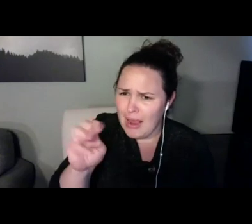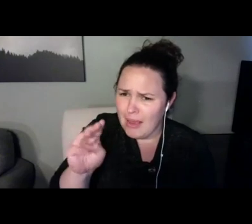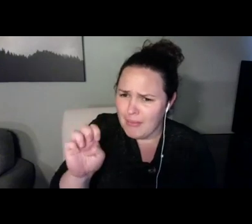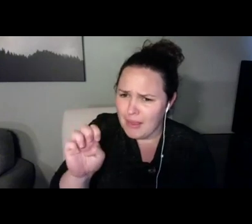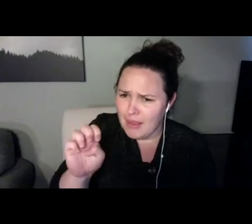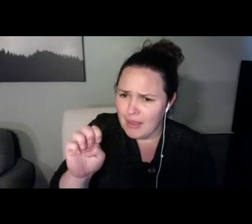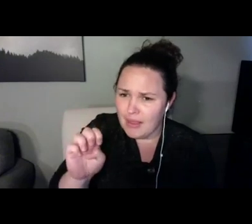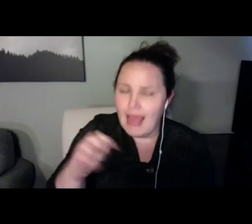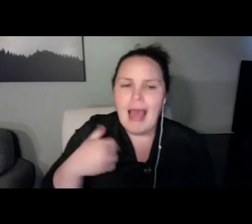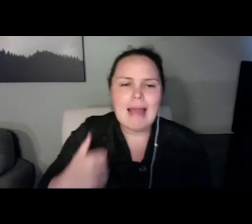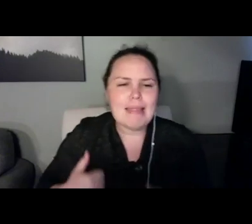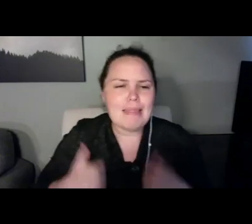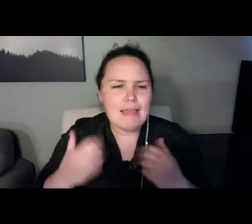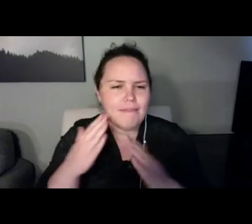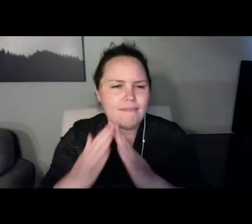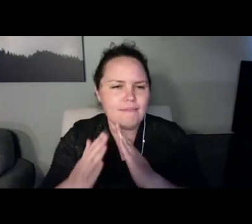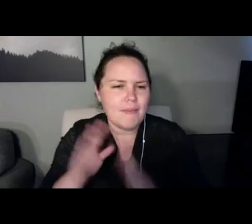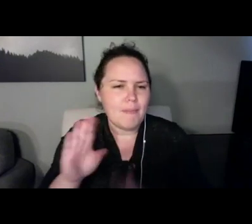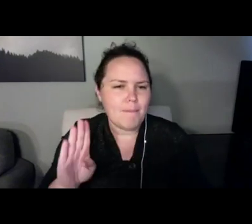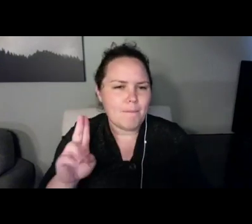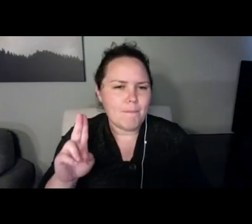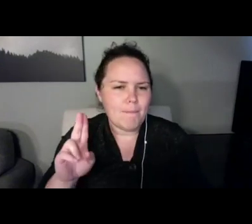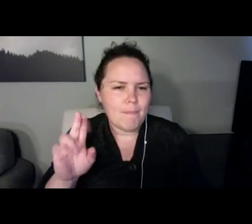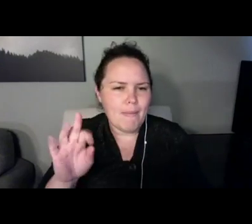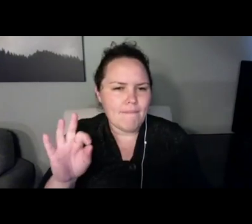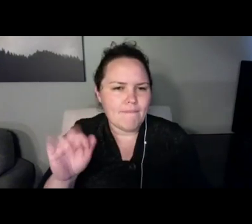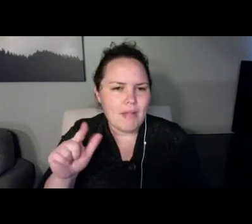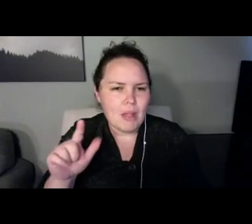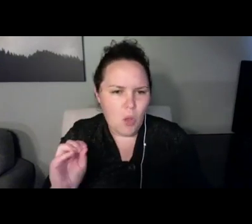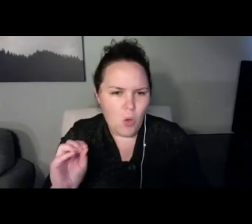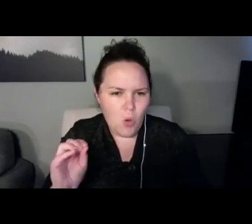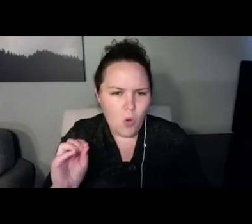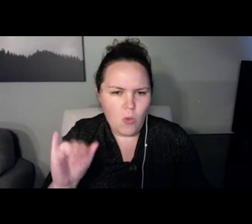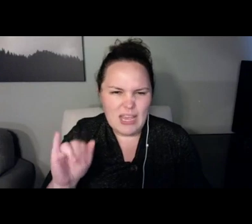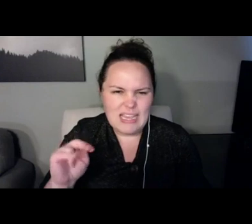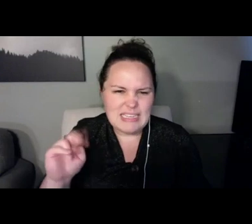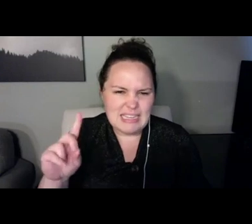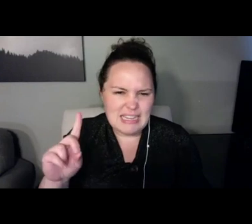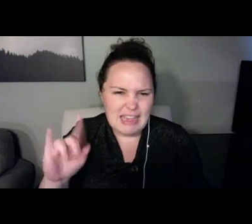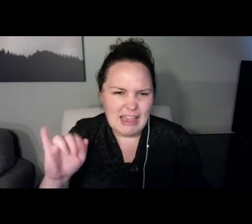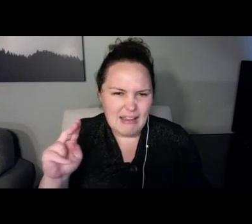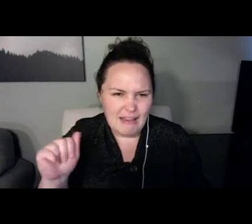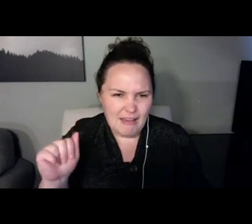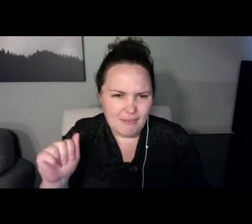five. But fist bump is what we've gone to.